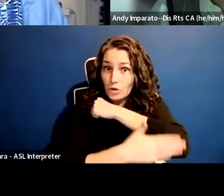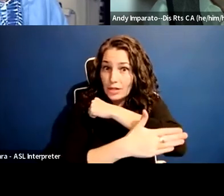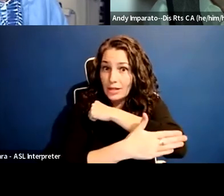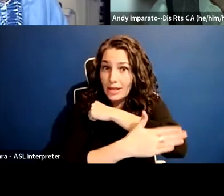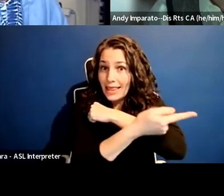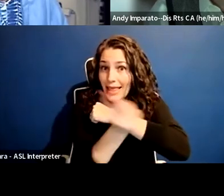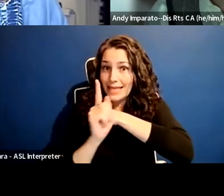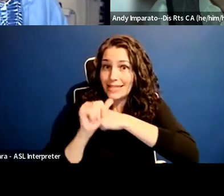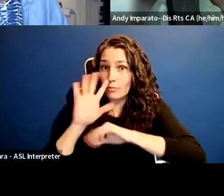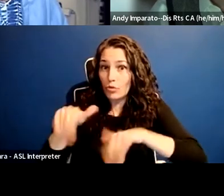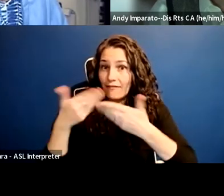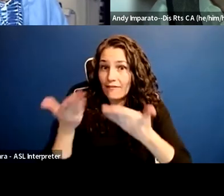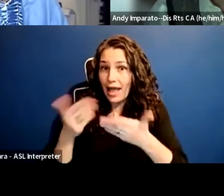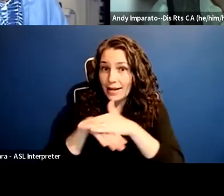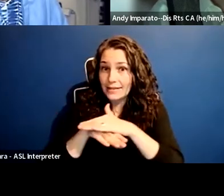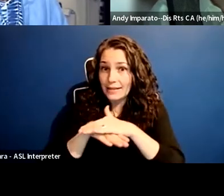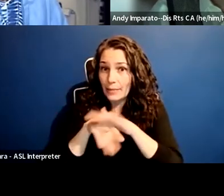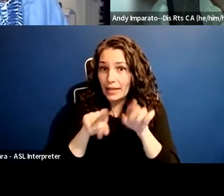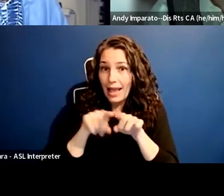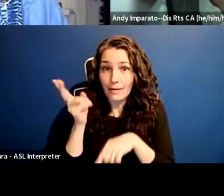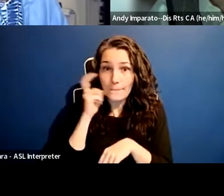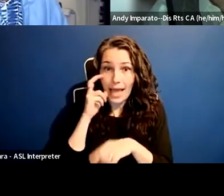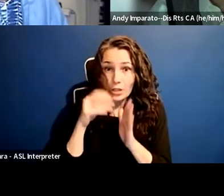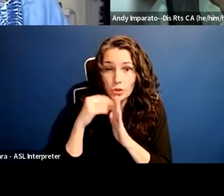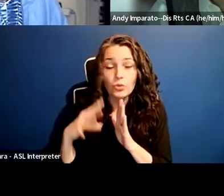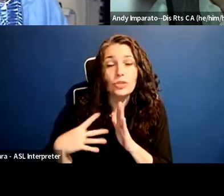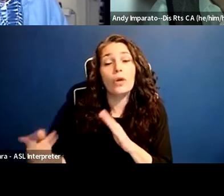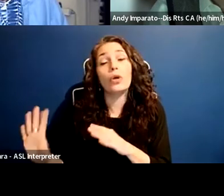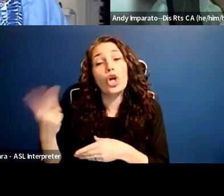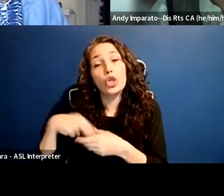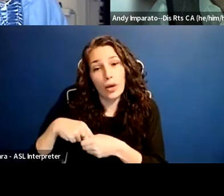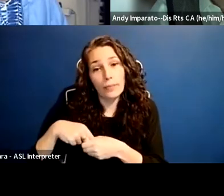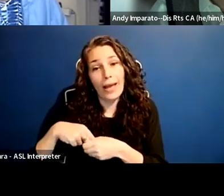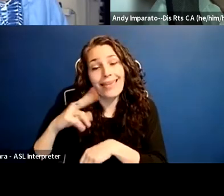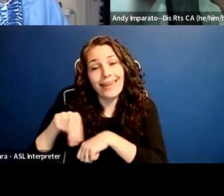and they were joined by the national federation of the blind organizationally,